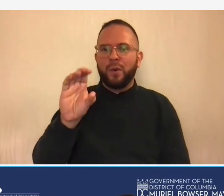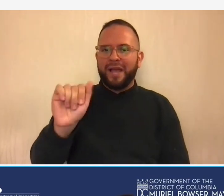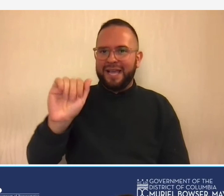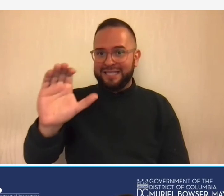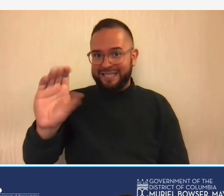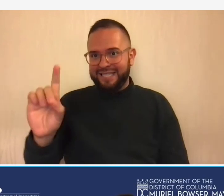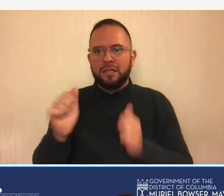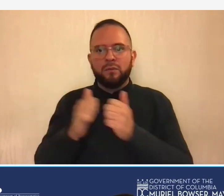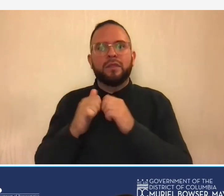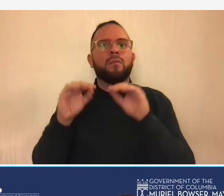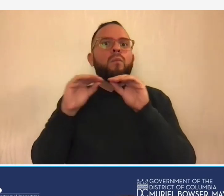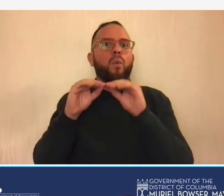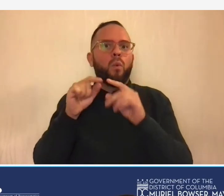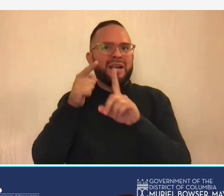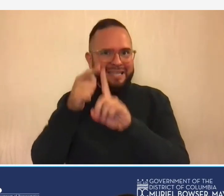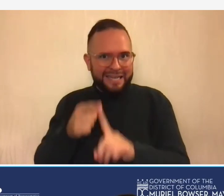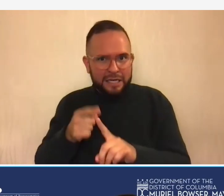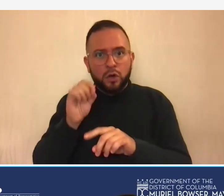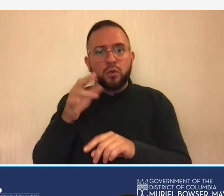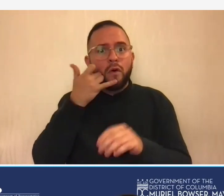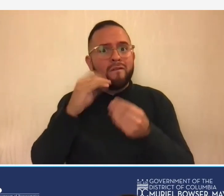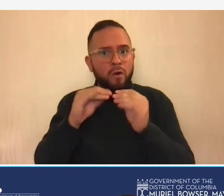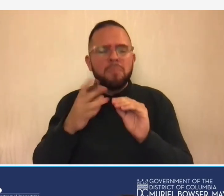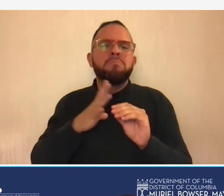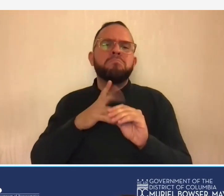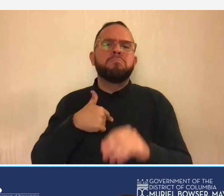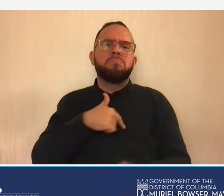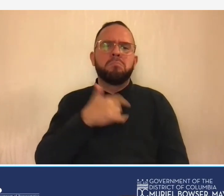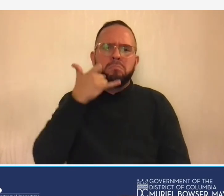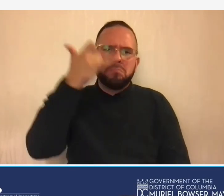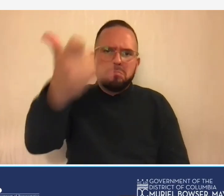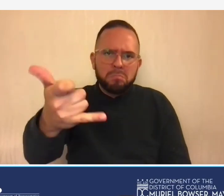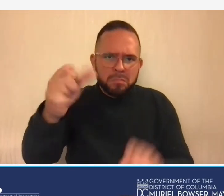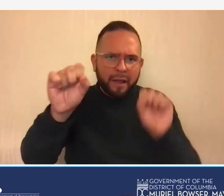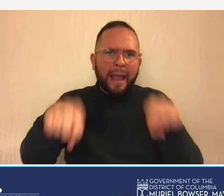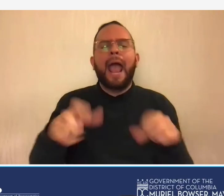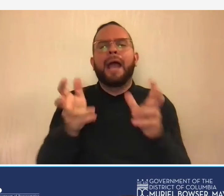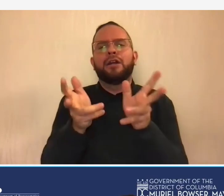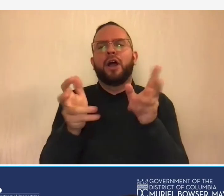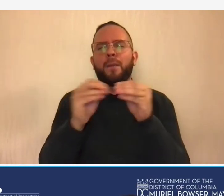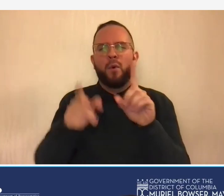with the phone number then we can we can call you and and talk about that specifically uh monica it